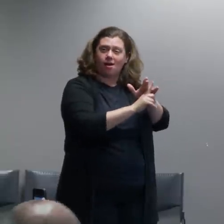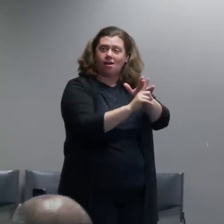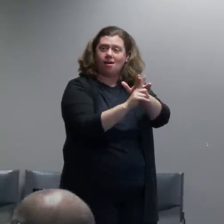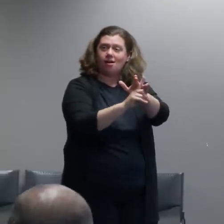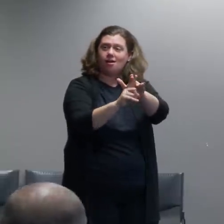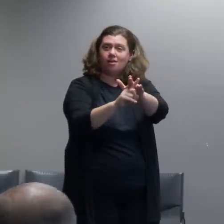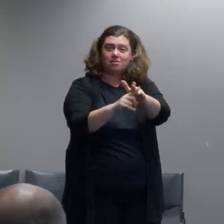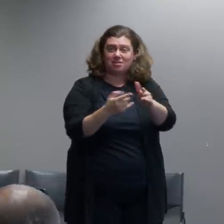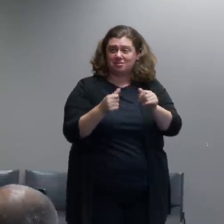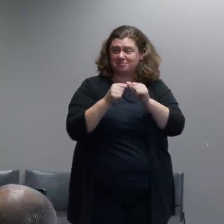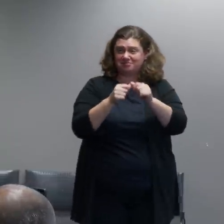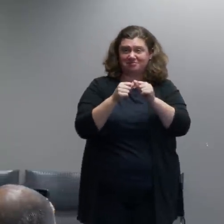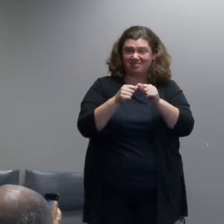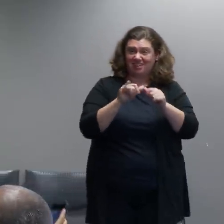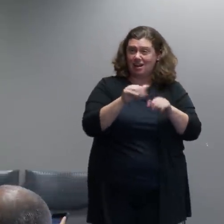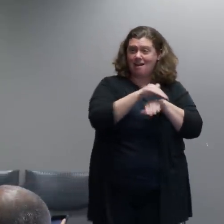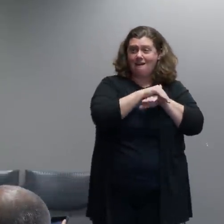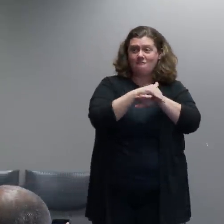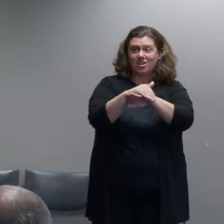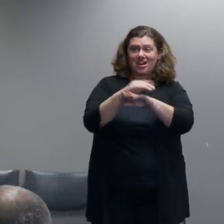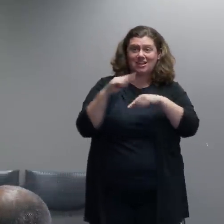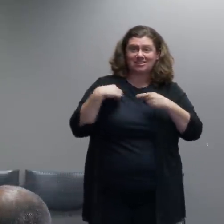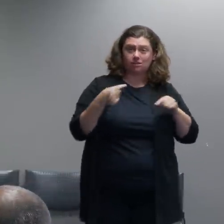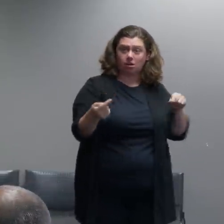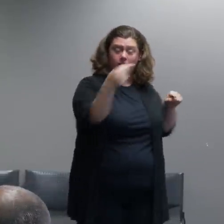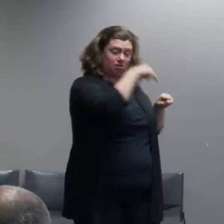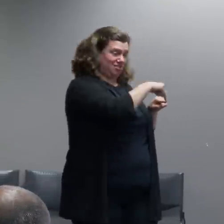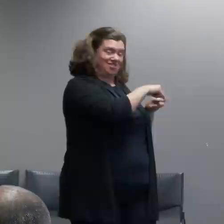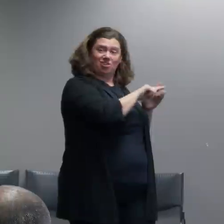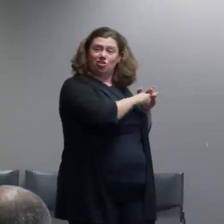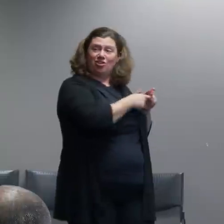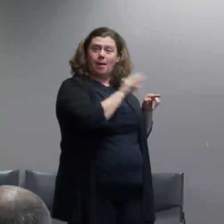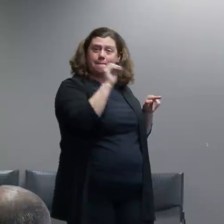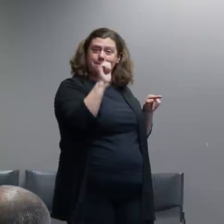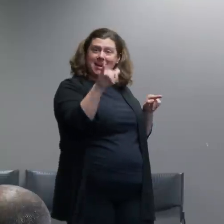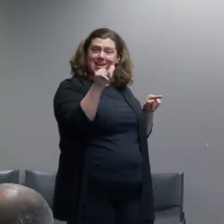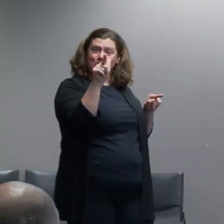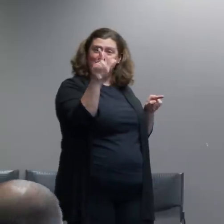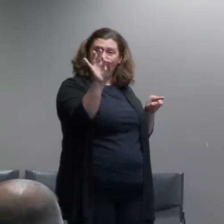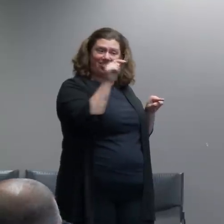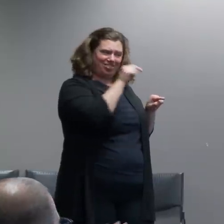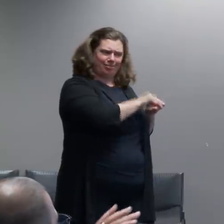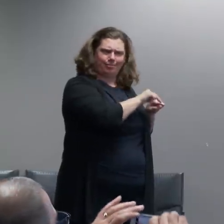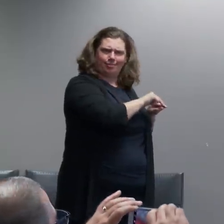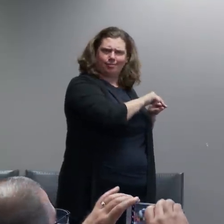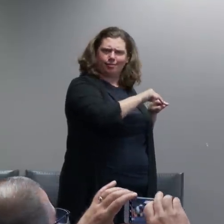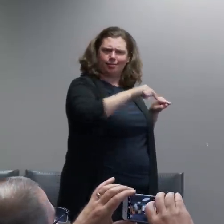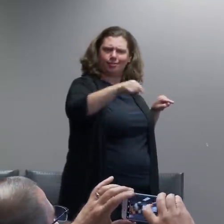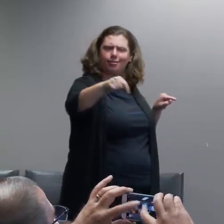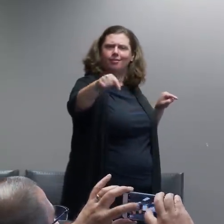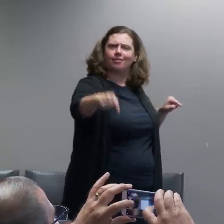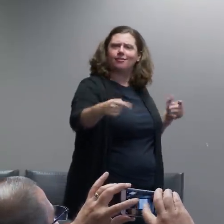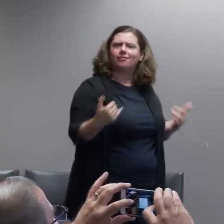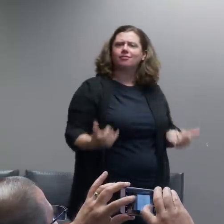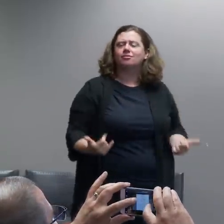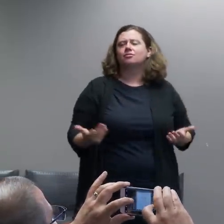So now I want to talk just a little bit about some of the in in broader terms some of the tactics that we're seeing.